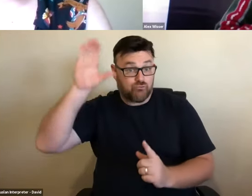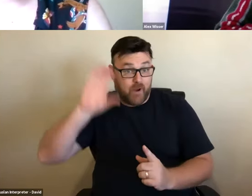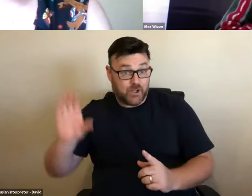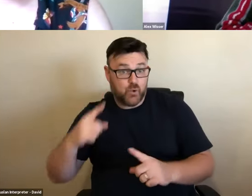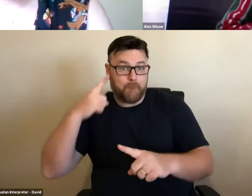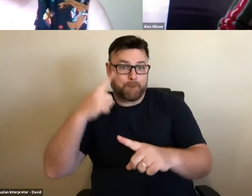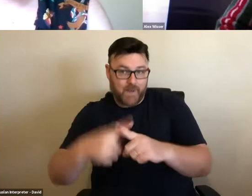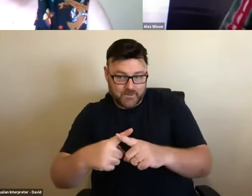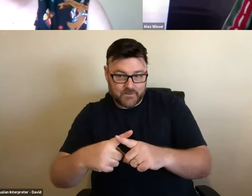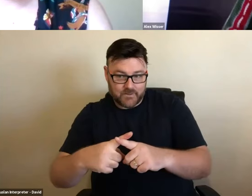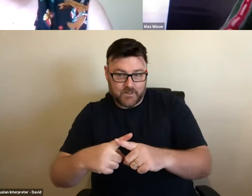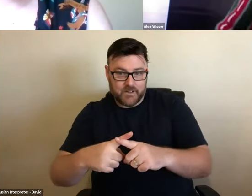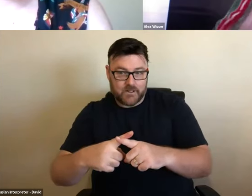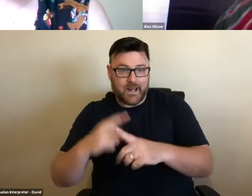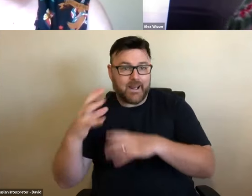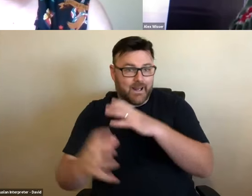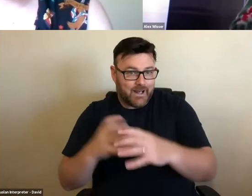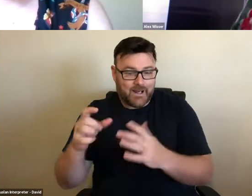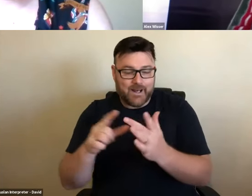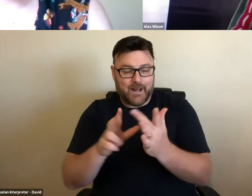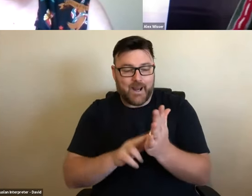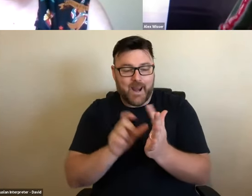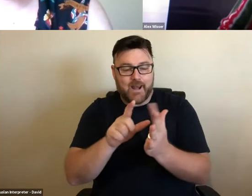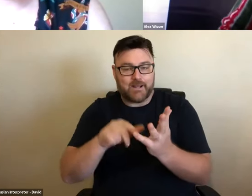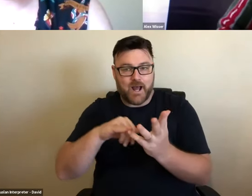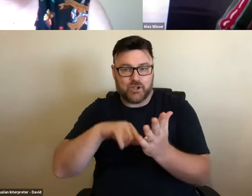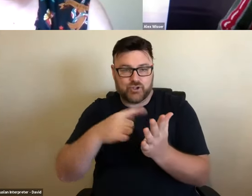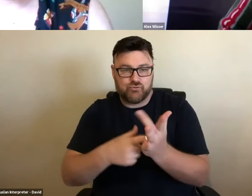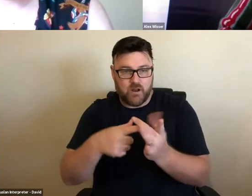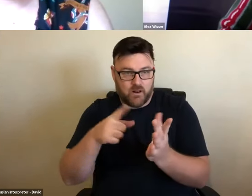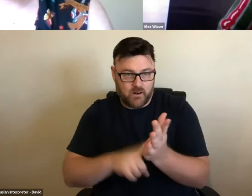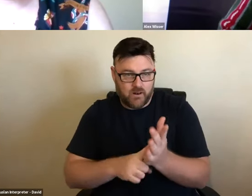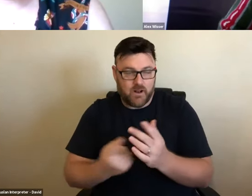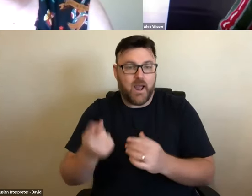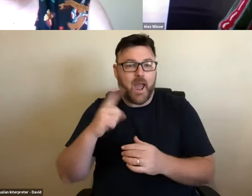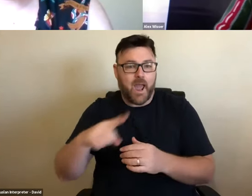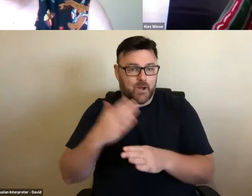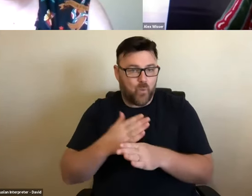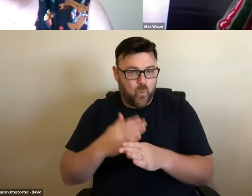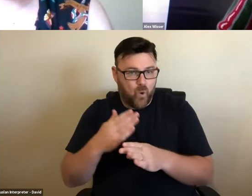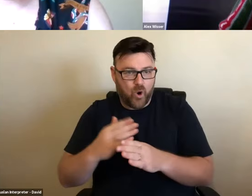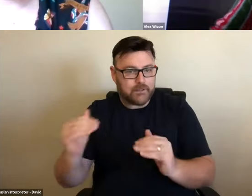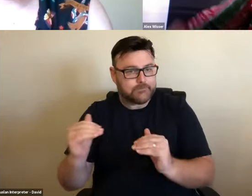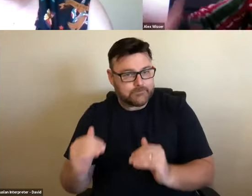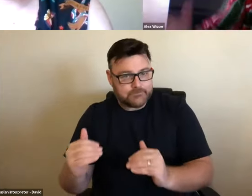for contemporary artists, because it is regional, industrial and working class. It looks like somebody airlifted a bit of the suburbs and